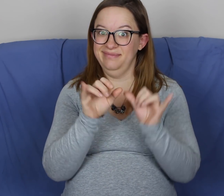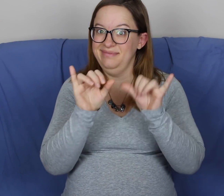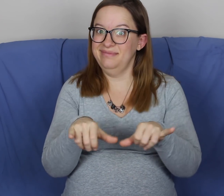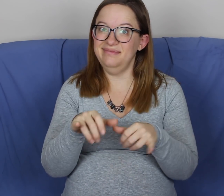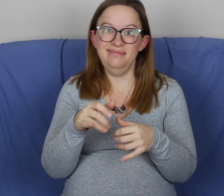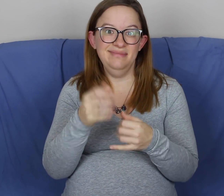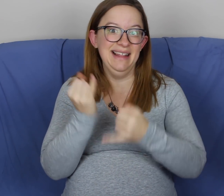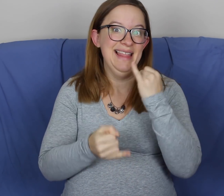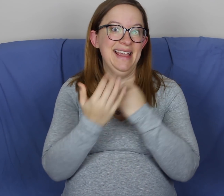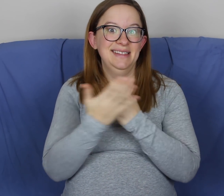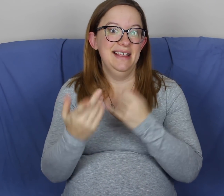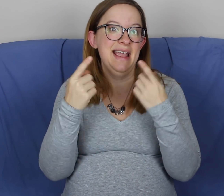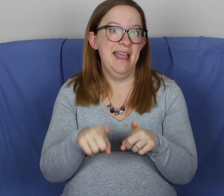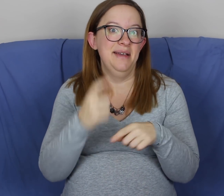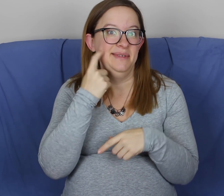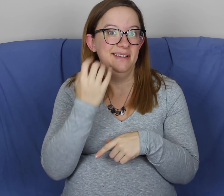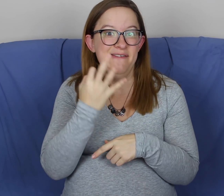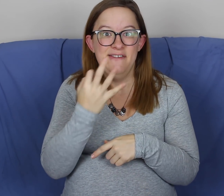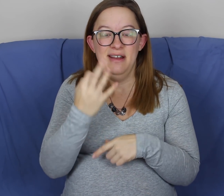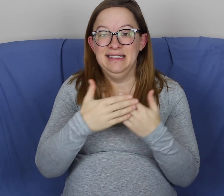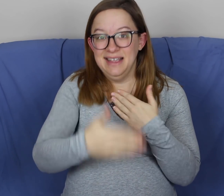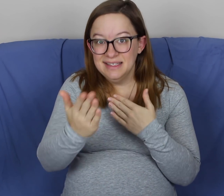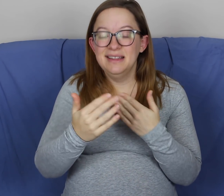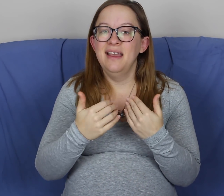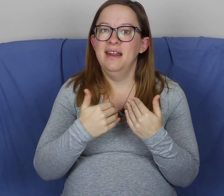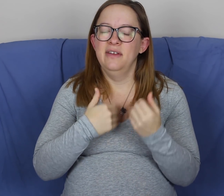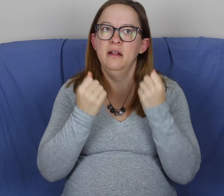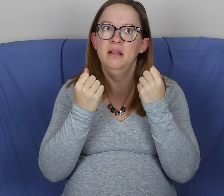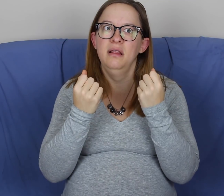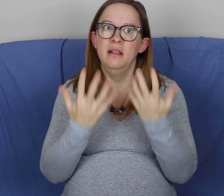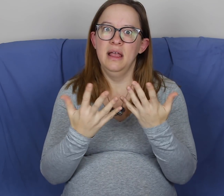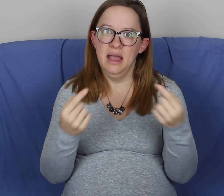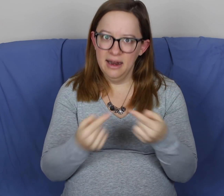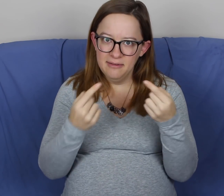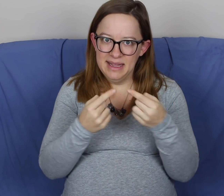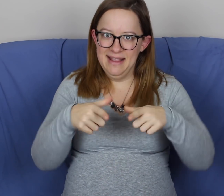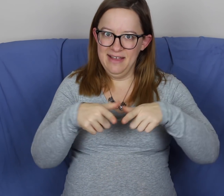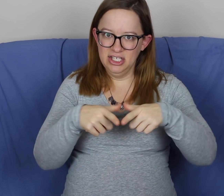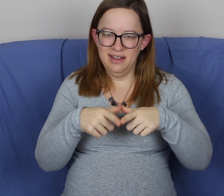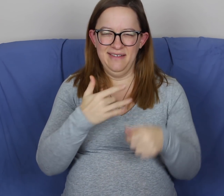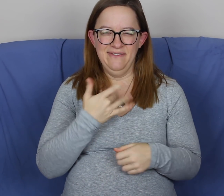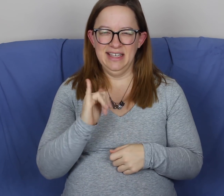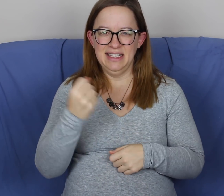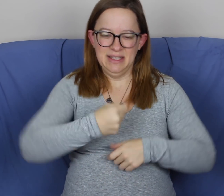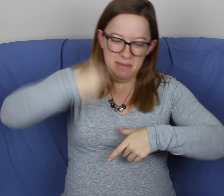So that was pretty much the last thing that happened, this last Friday. Since then, I've been having A LOT of vaginal pain.